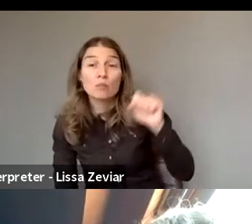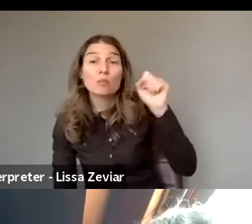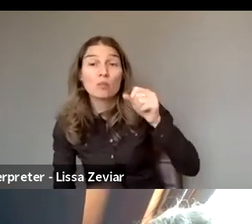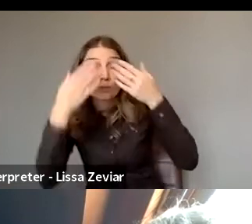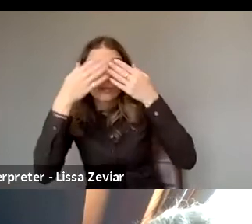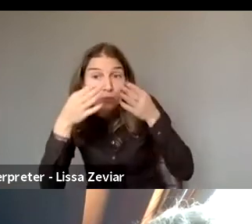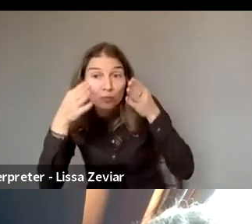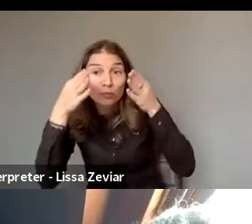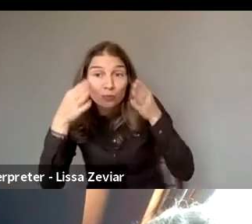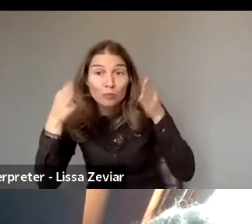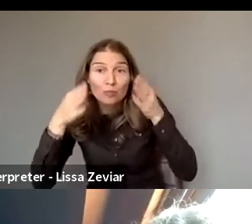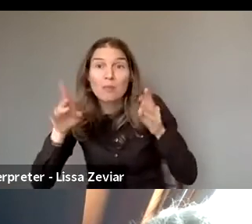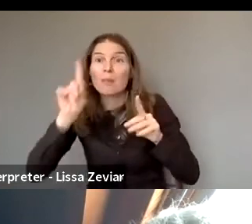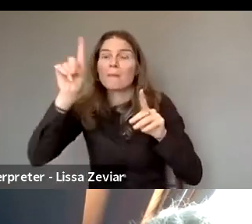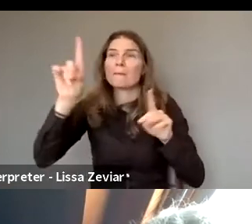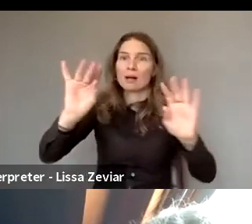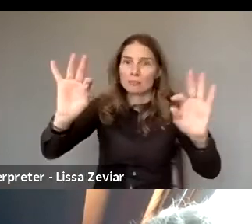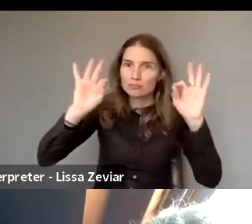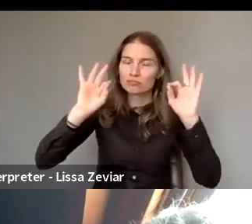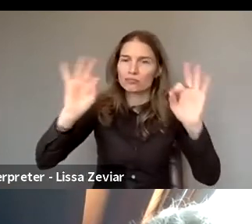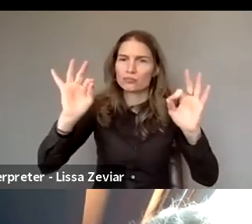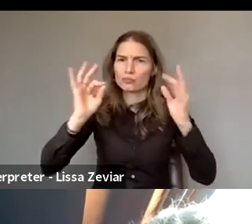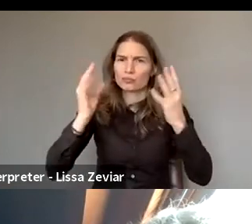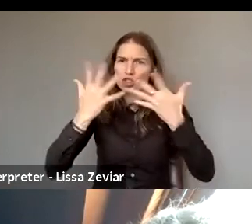It's not like structurally addressed as it should be,